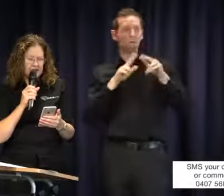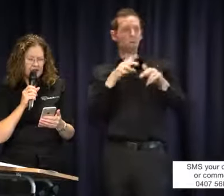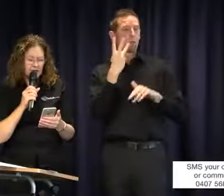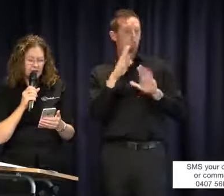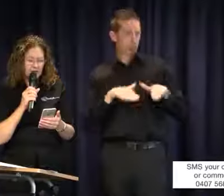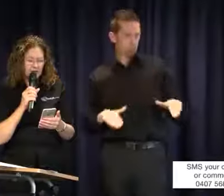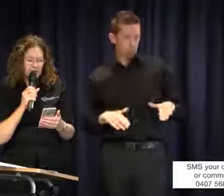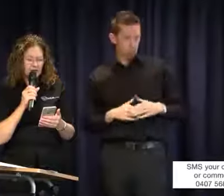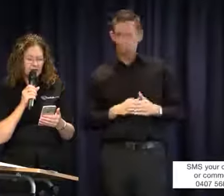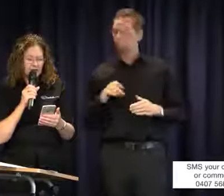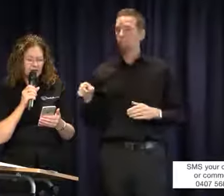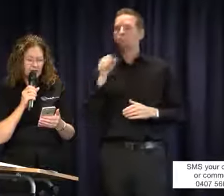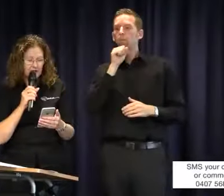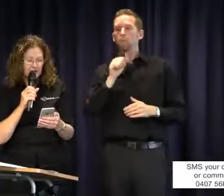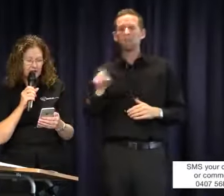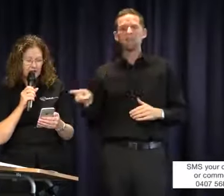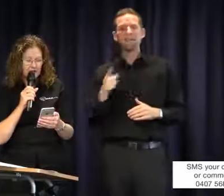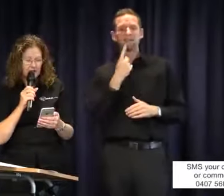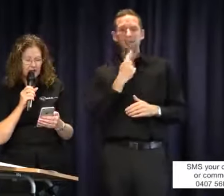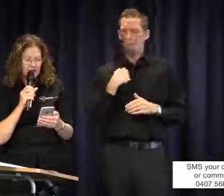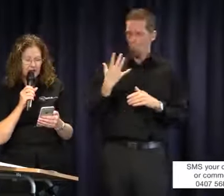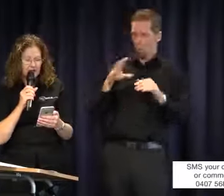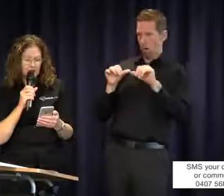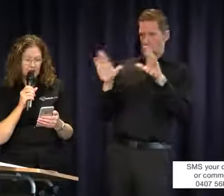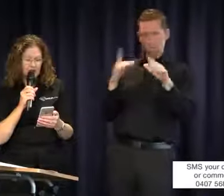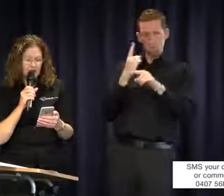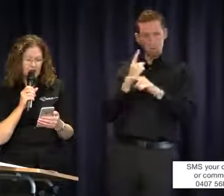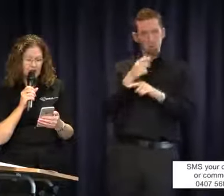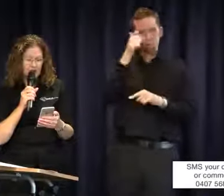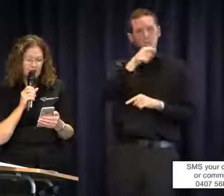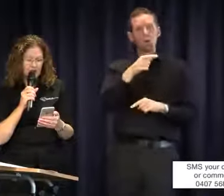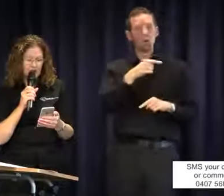that he also wanted to clarify the earlier statement as older children get more complex